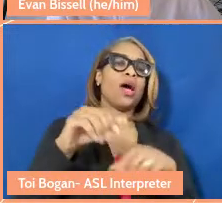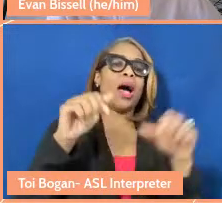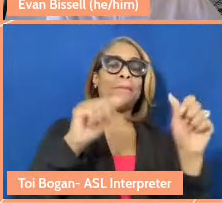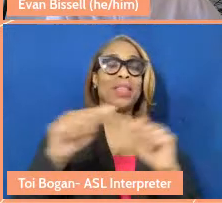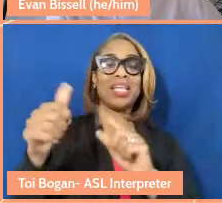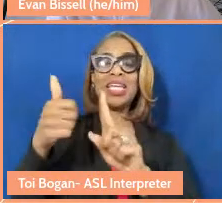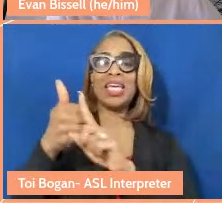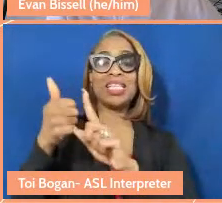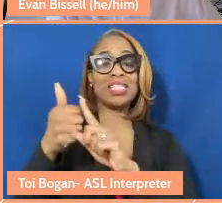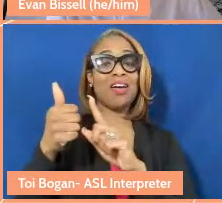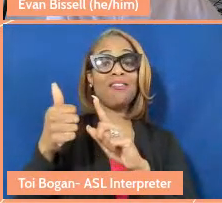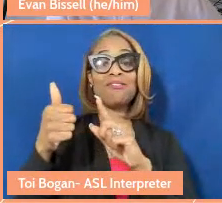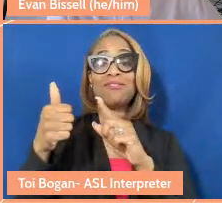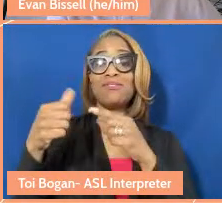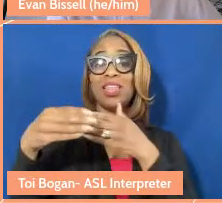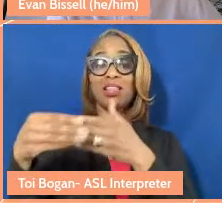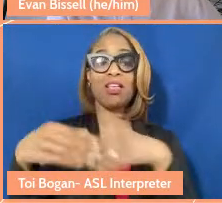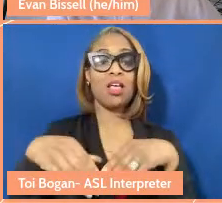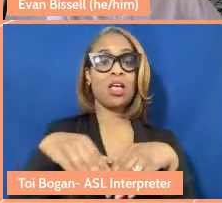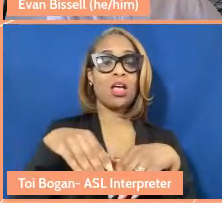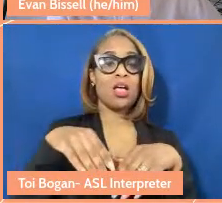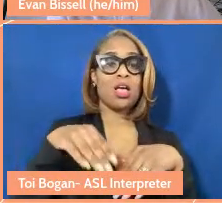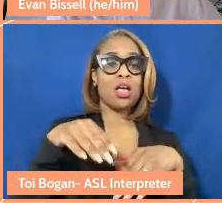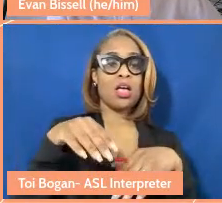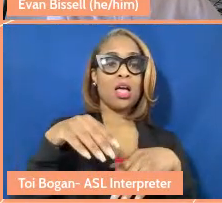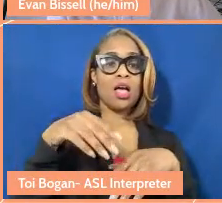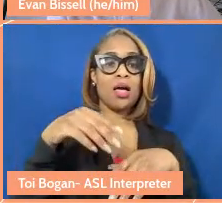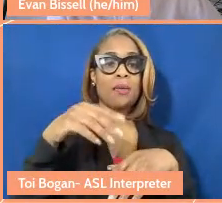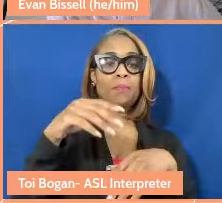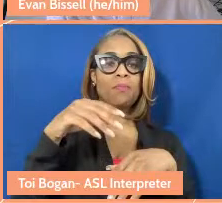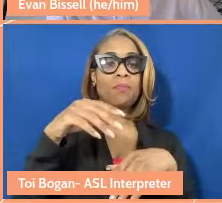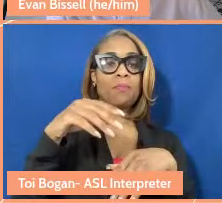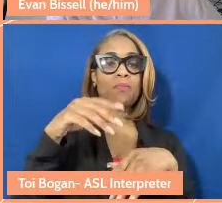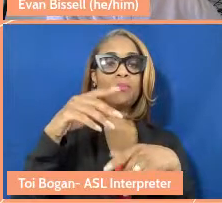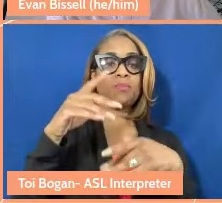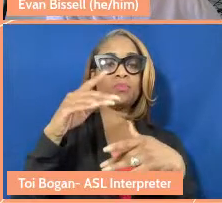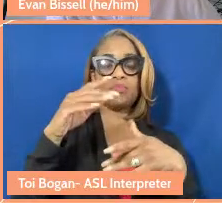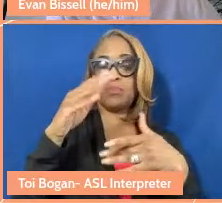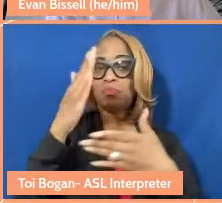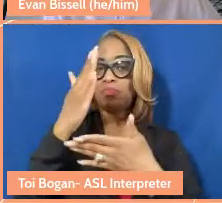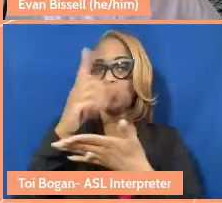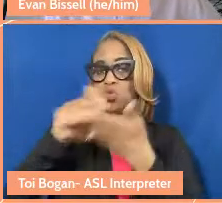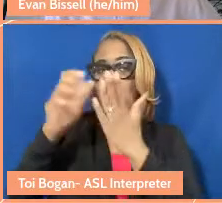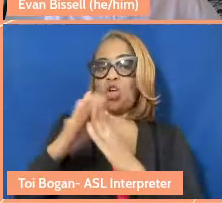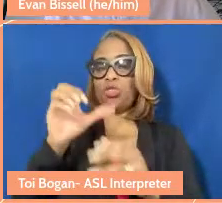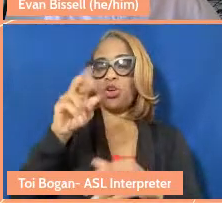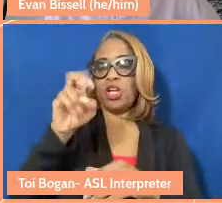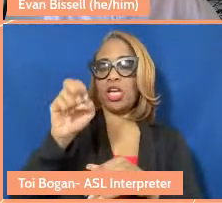Leah Lakshmi Piepzna-Samarasinha, who's the author of Care Work, her name was called earlier,